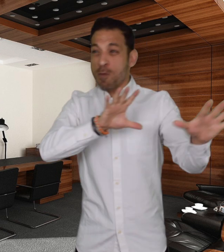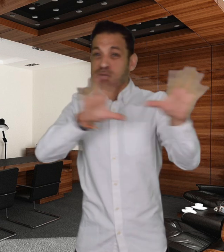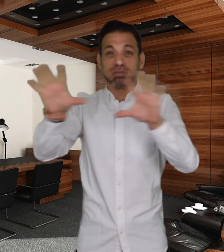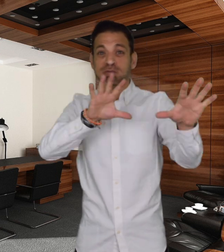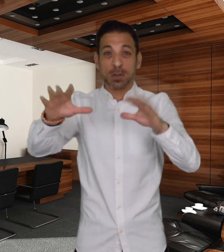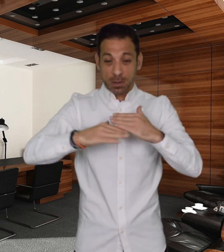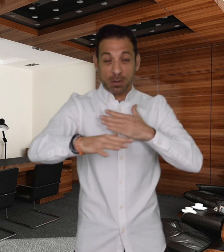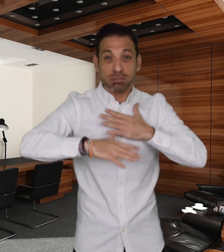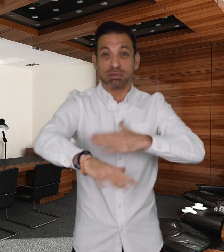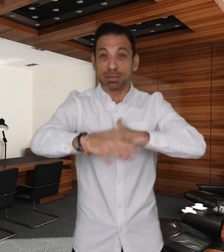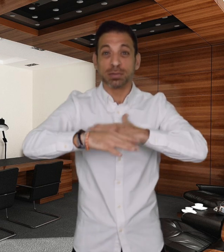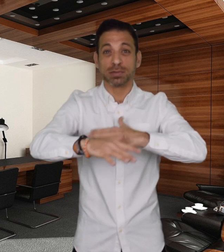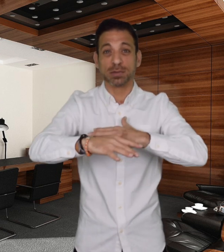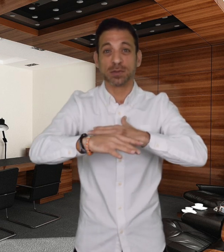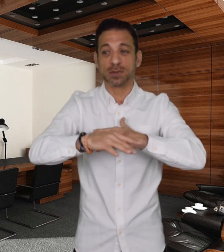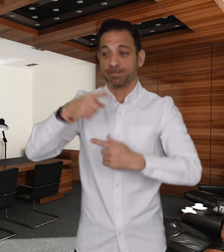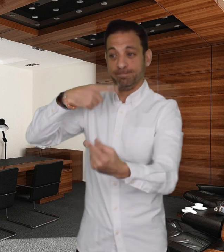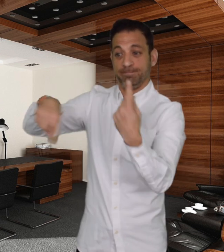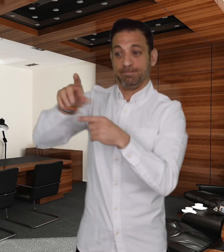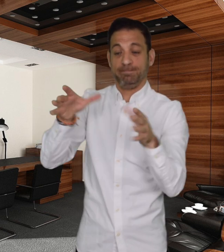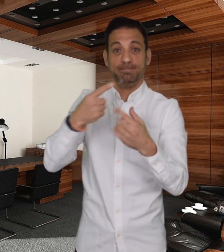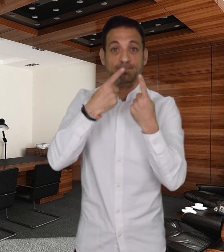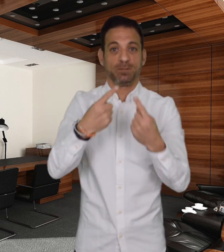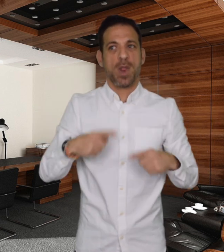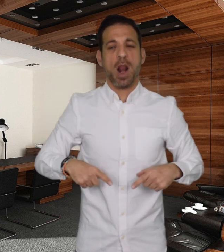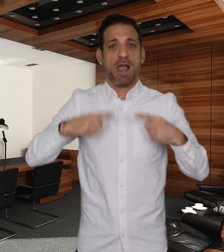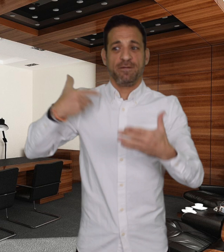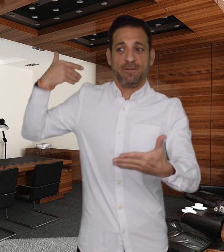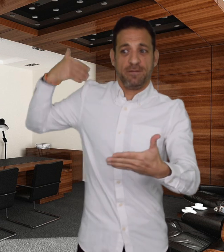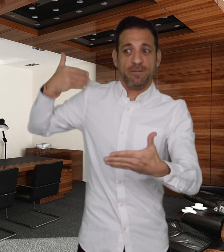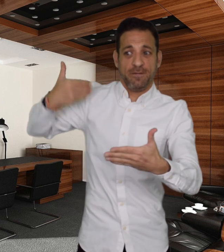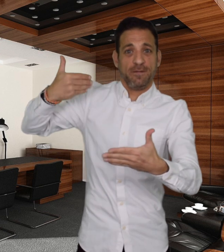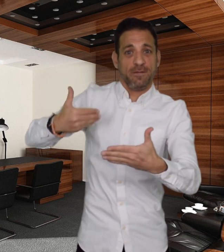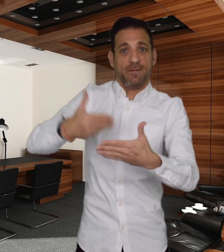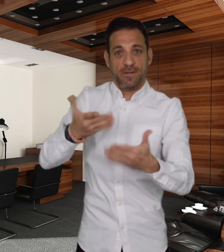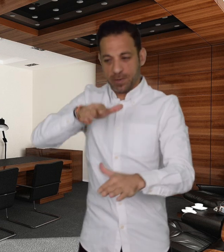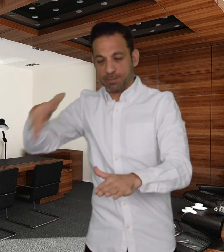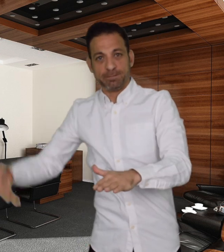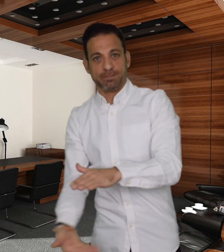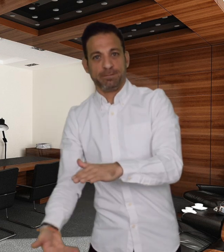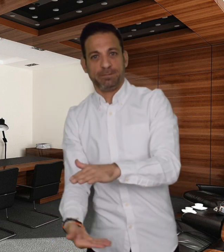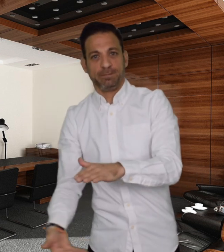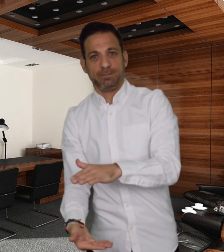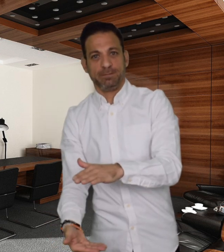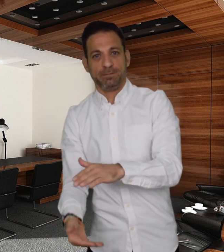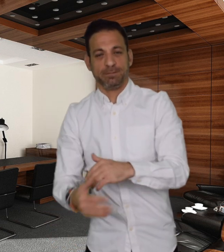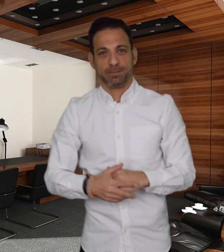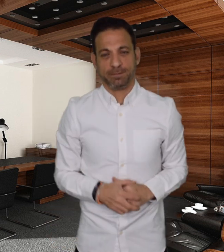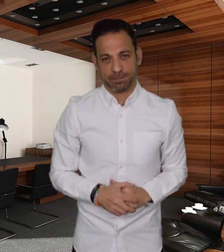He also said they have been living in the basement most of every day.